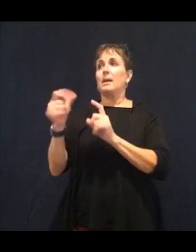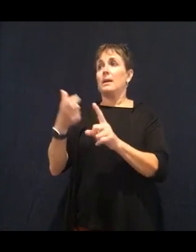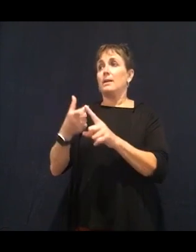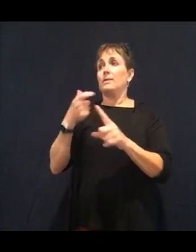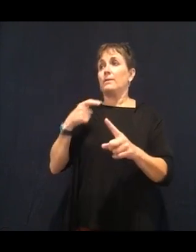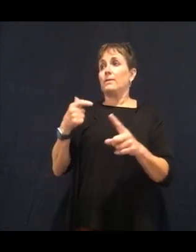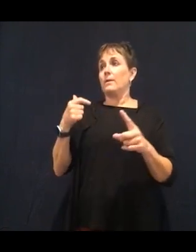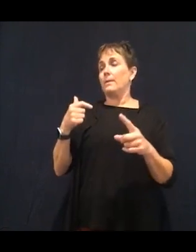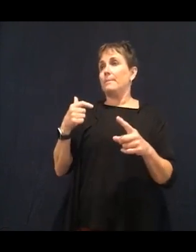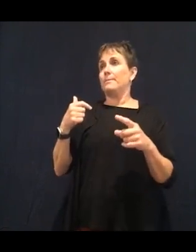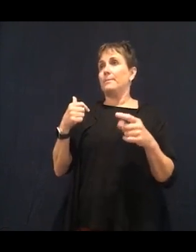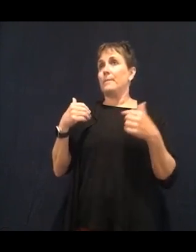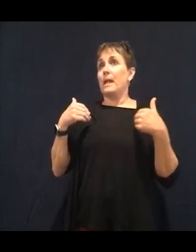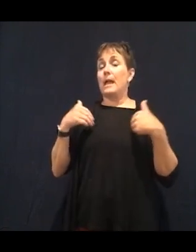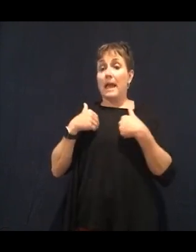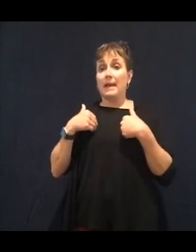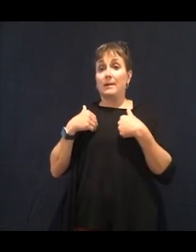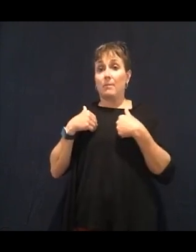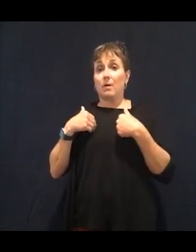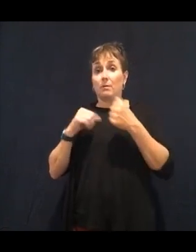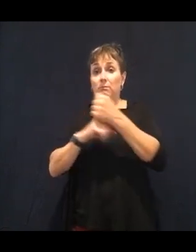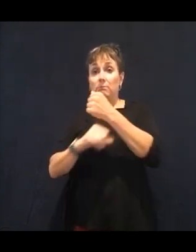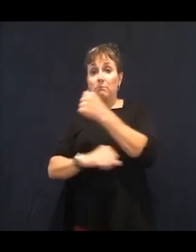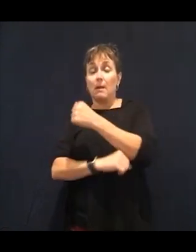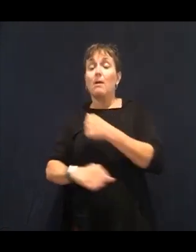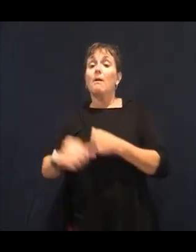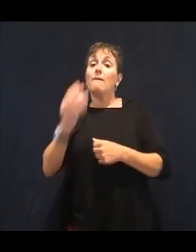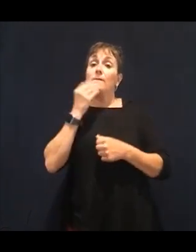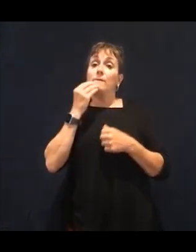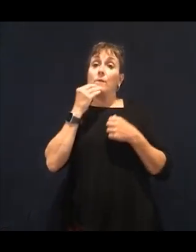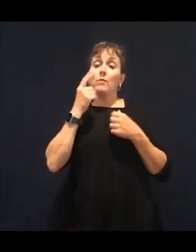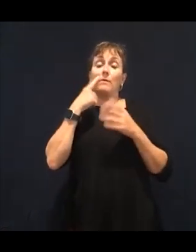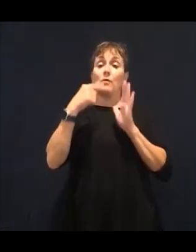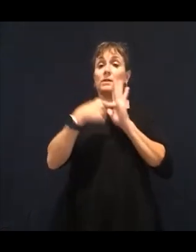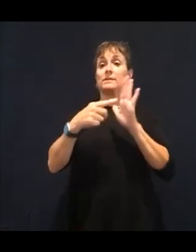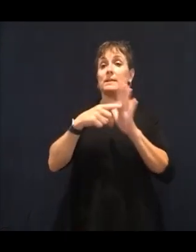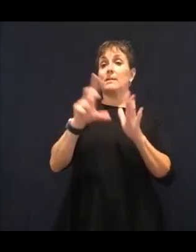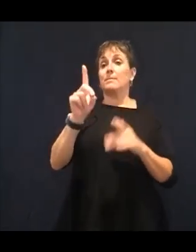eggs or milk or cheese, liver or animal proteins.